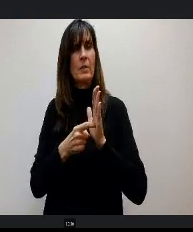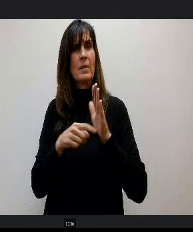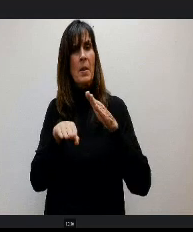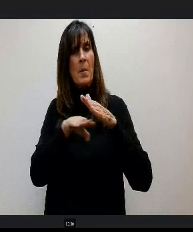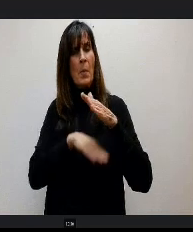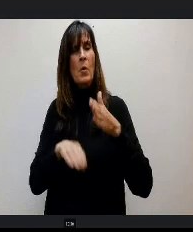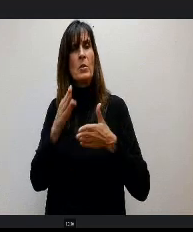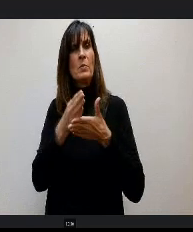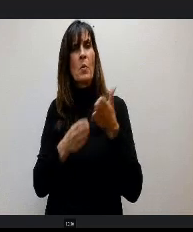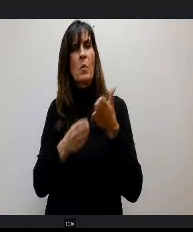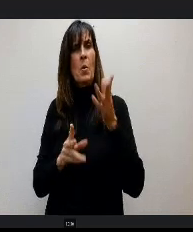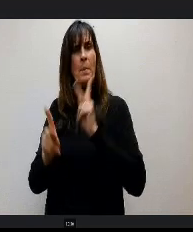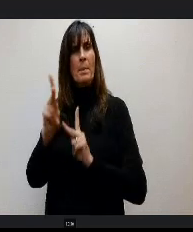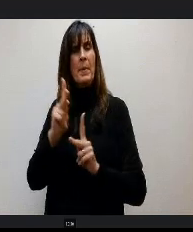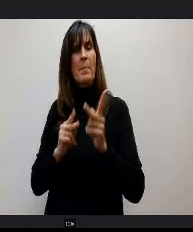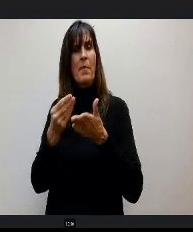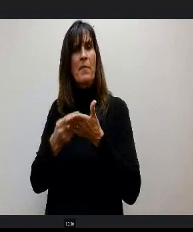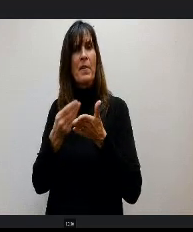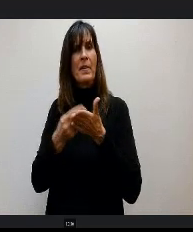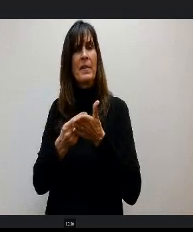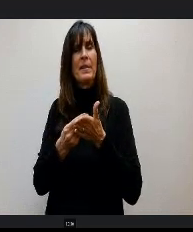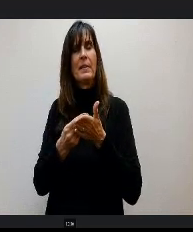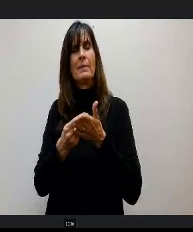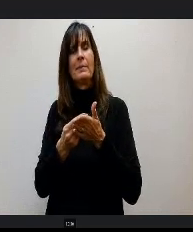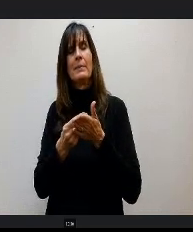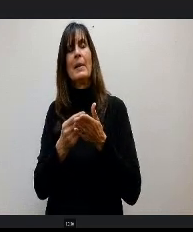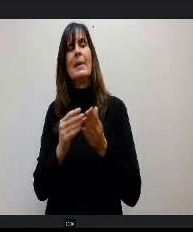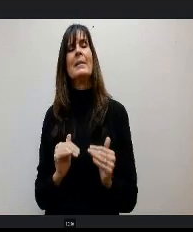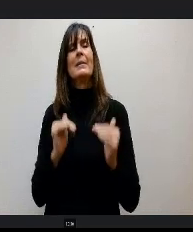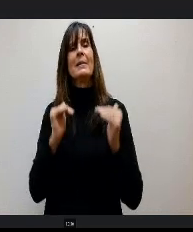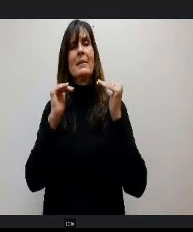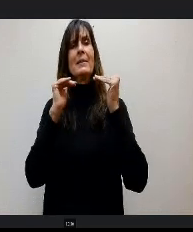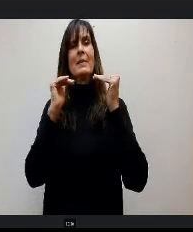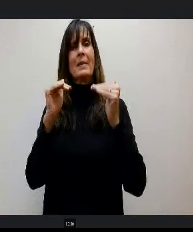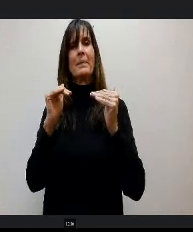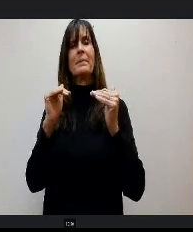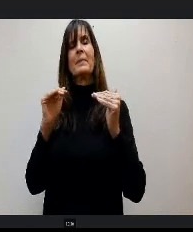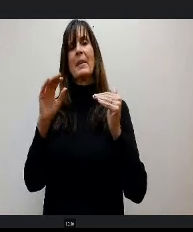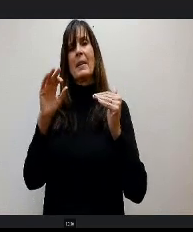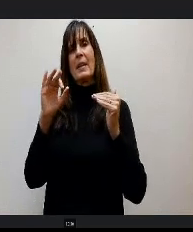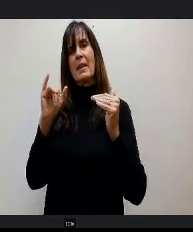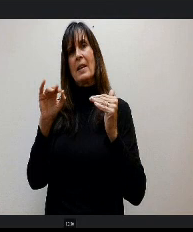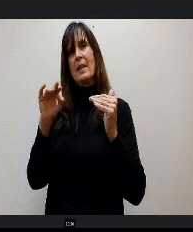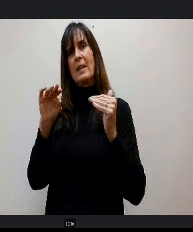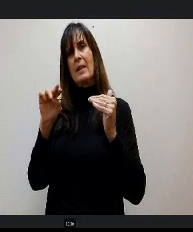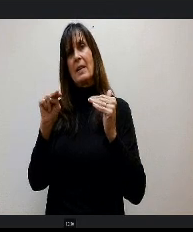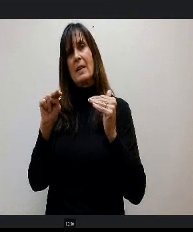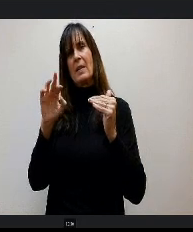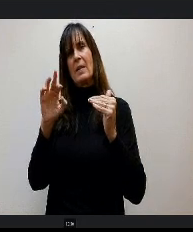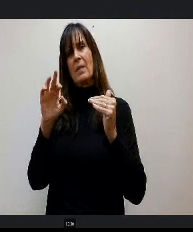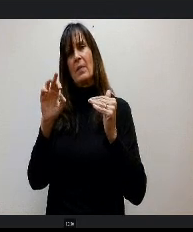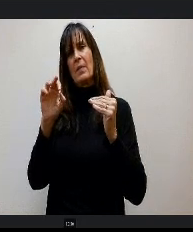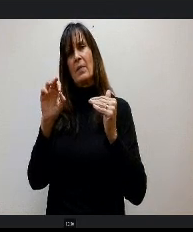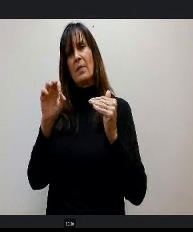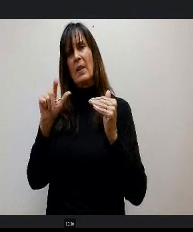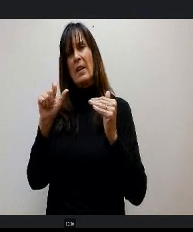increase by the rate of at least inflation, but I don't I I can't say that I've seen it in the formula. It could be there